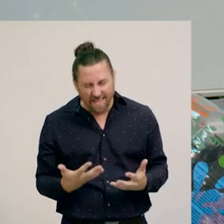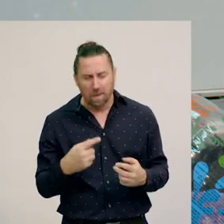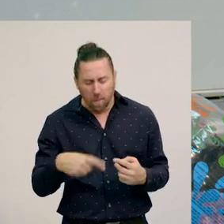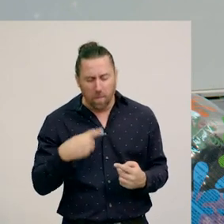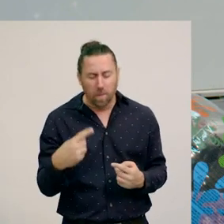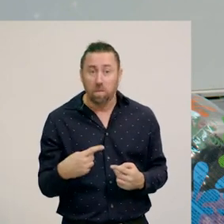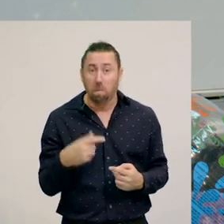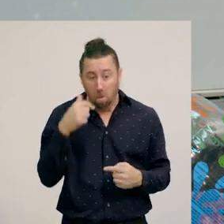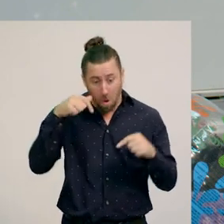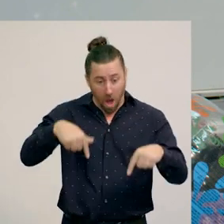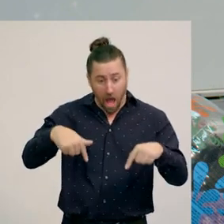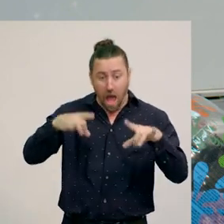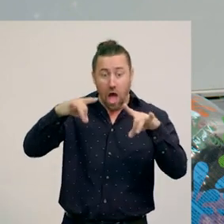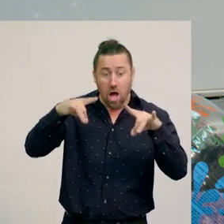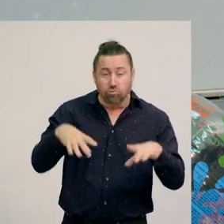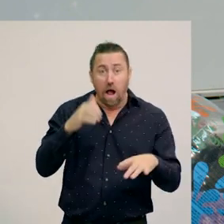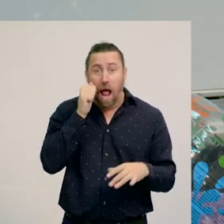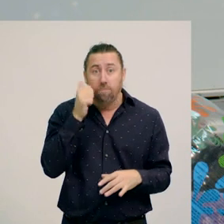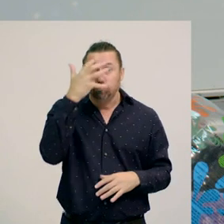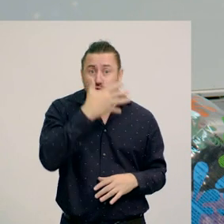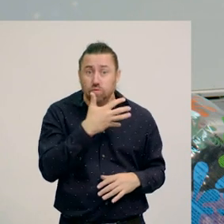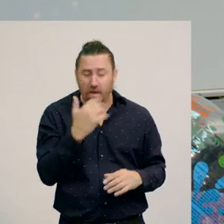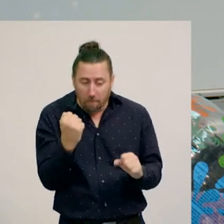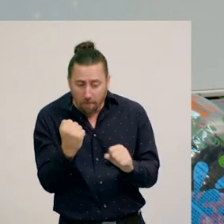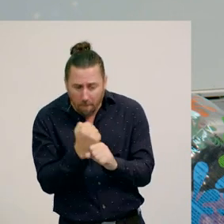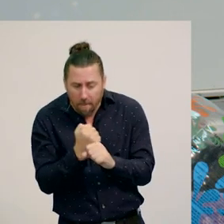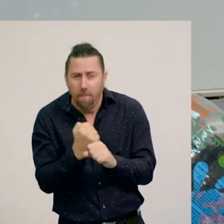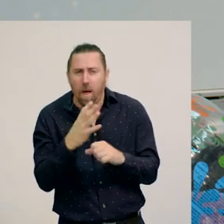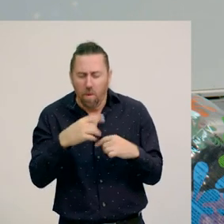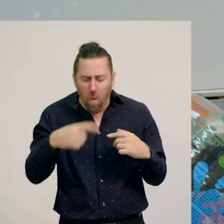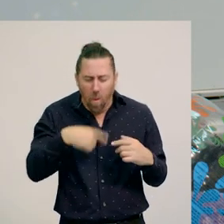In Australia, Aboriginal people made them and they could make a humming sound.